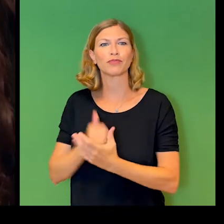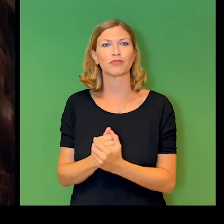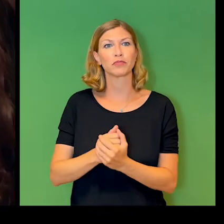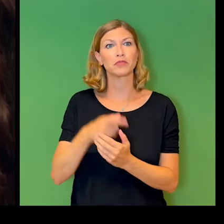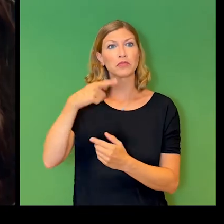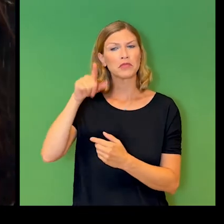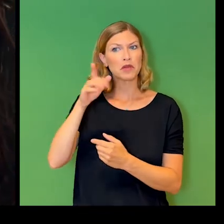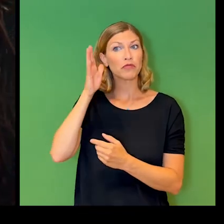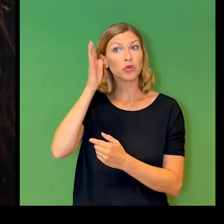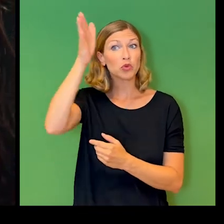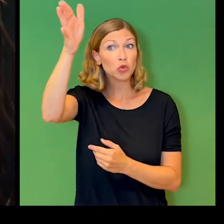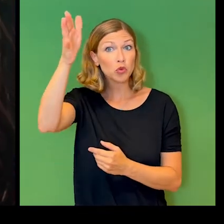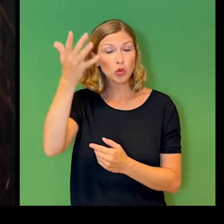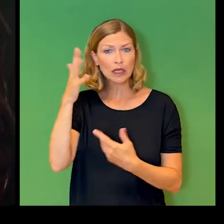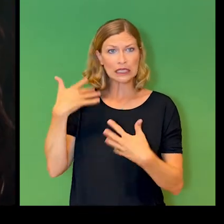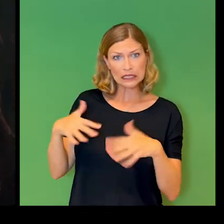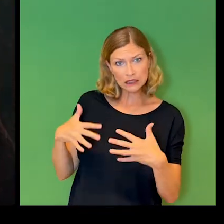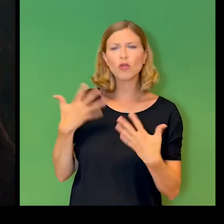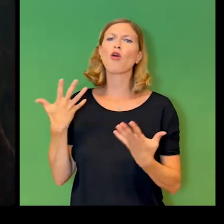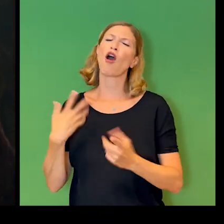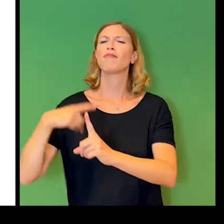risks and benefits.